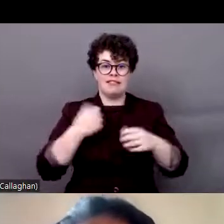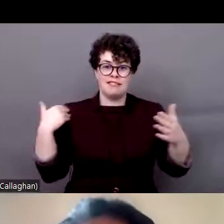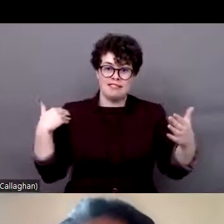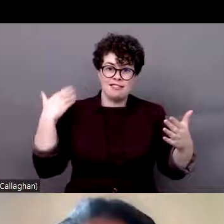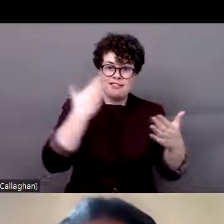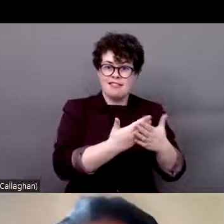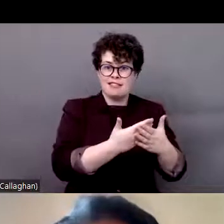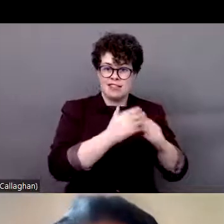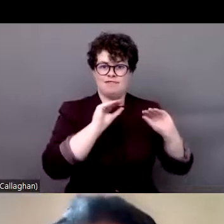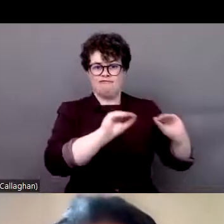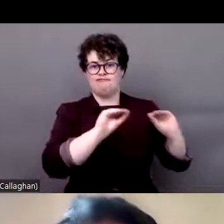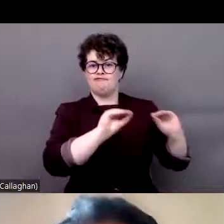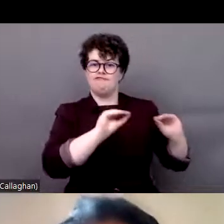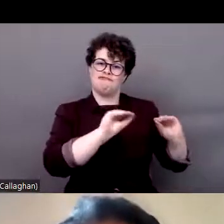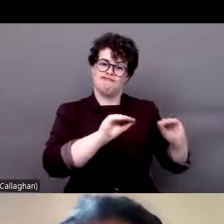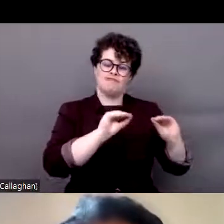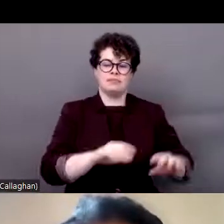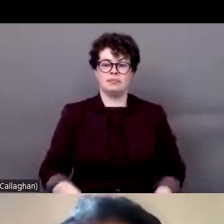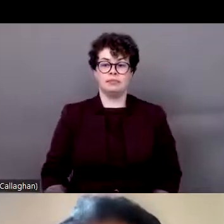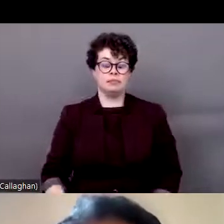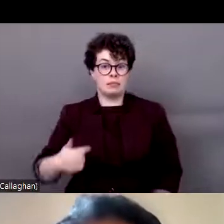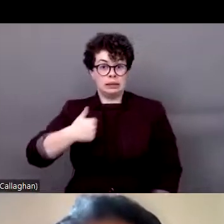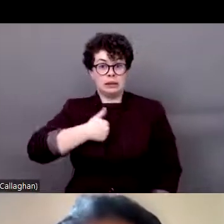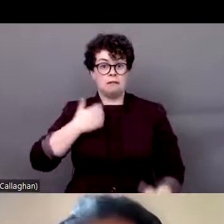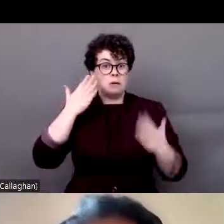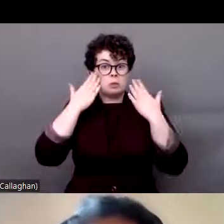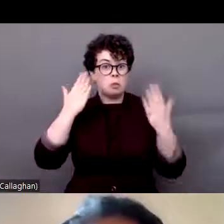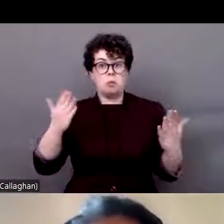I knew I was a person with a disability, before I had a child